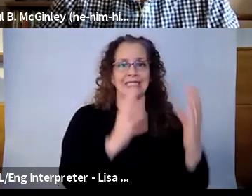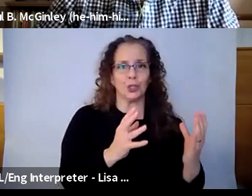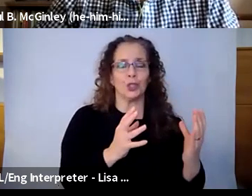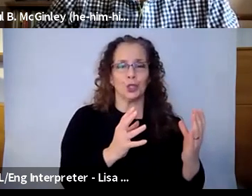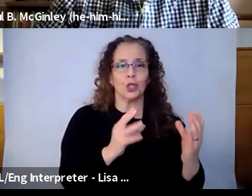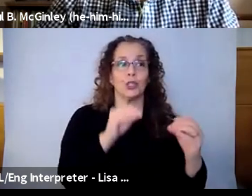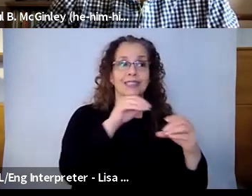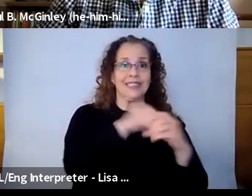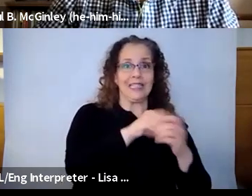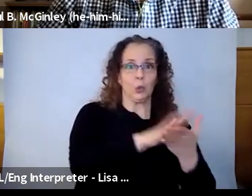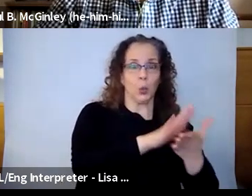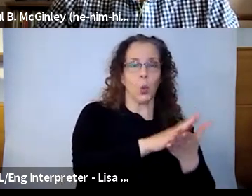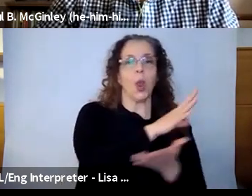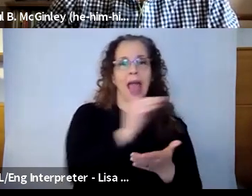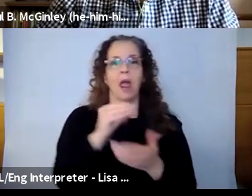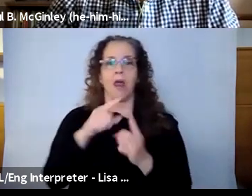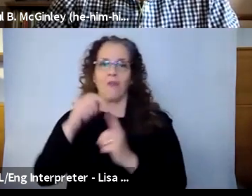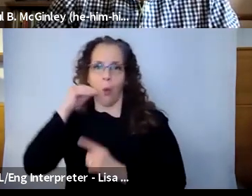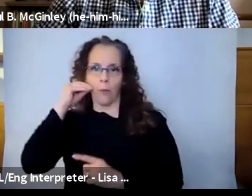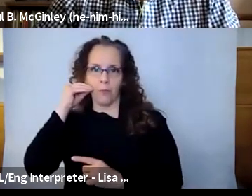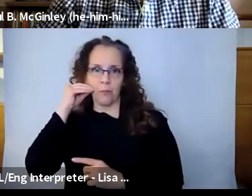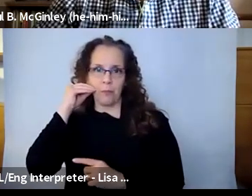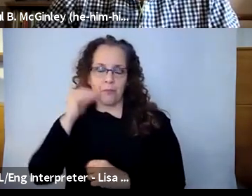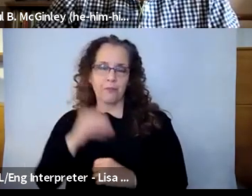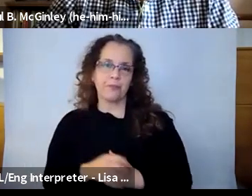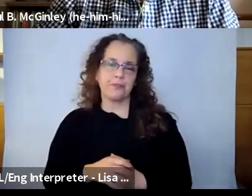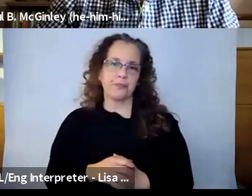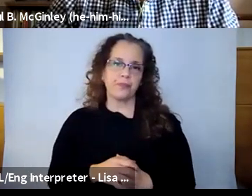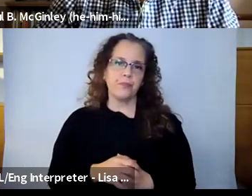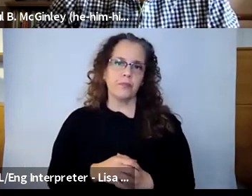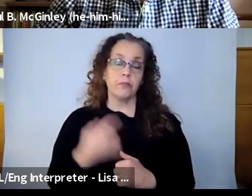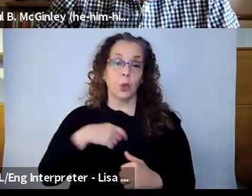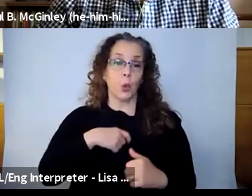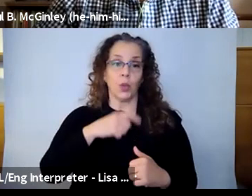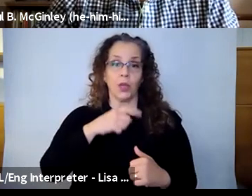asynchronously, we created a brand new program, literally,